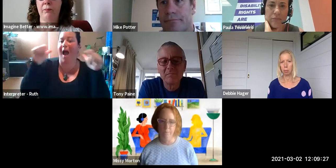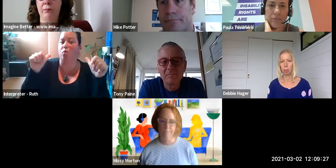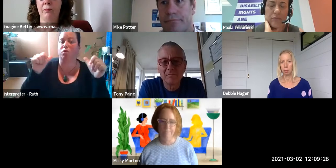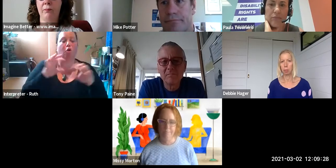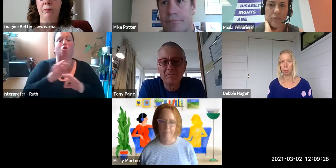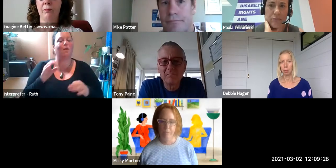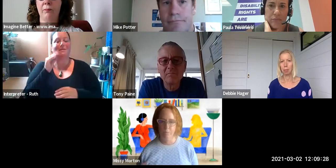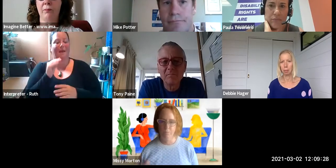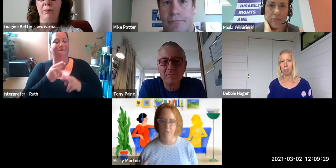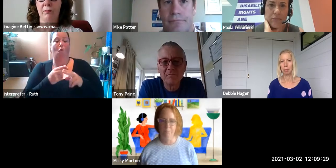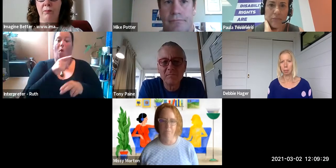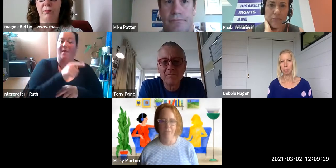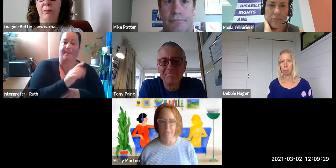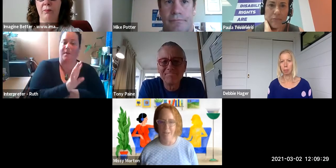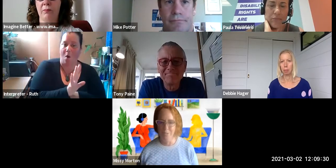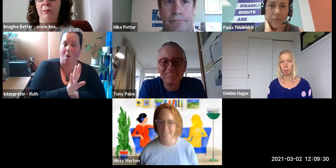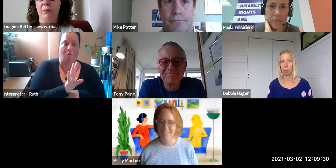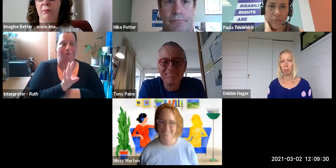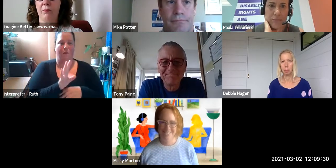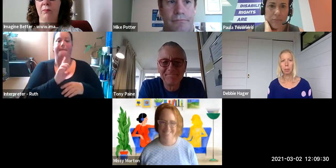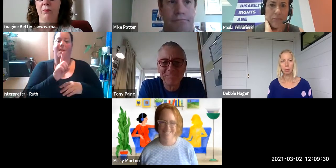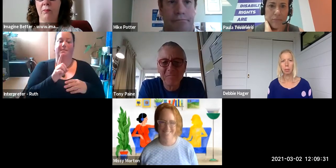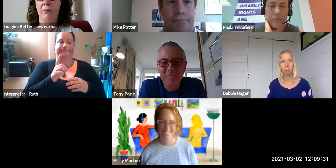So I'll just leave it at that for now.